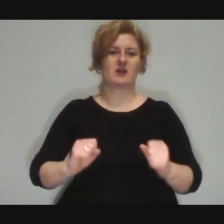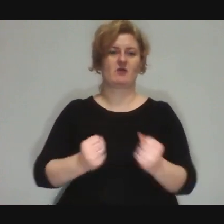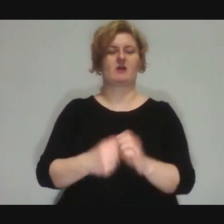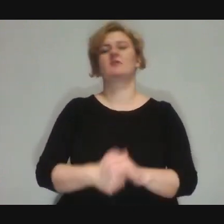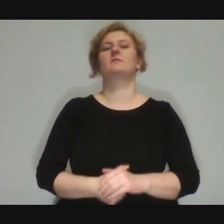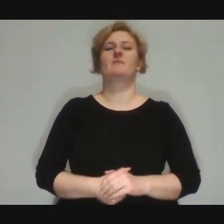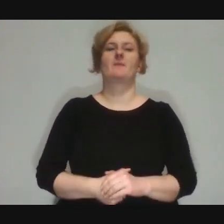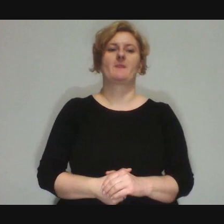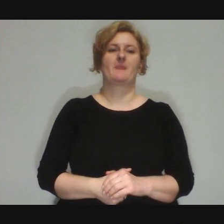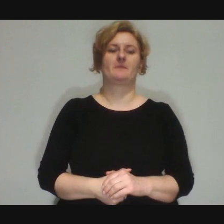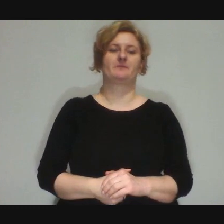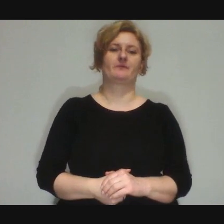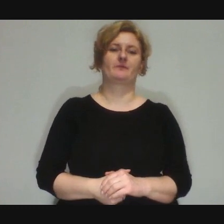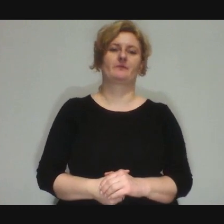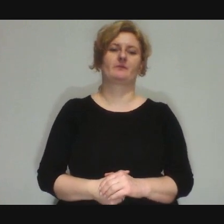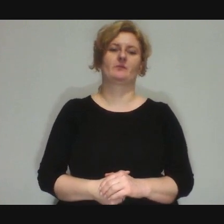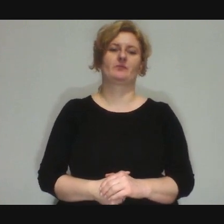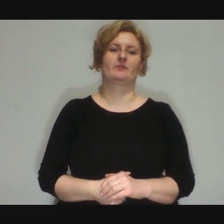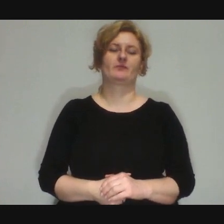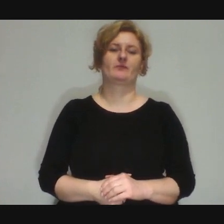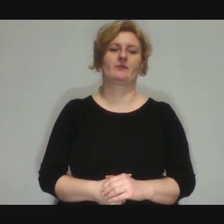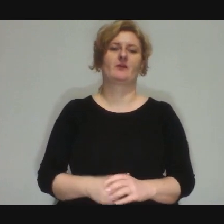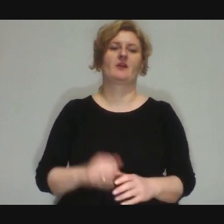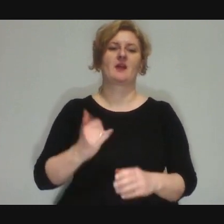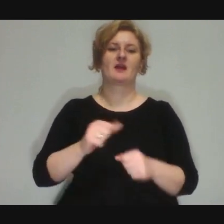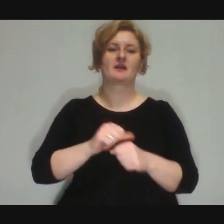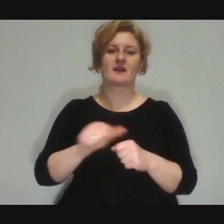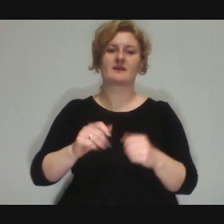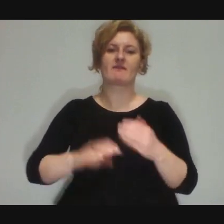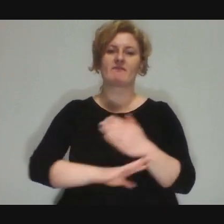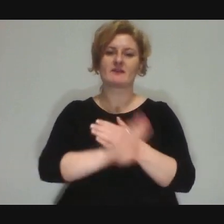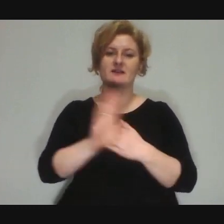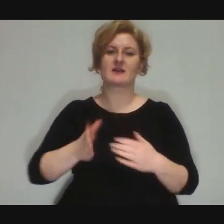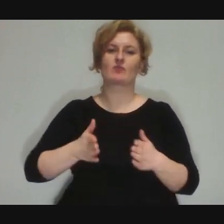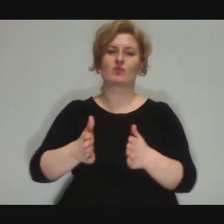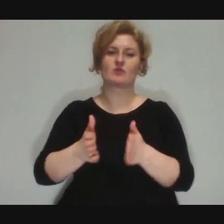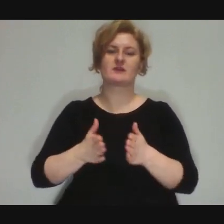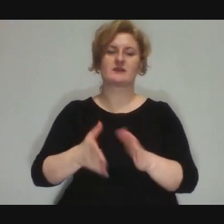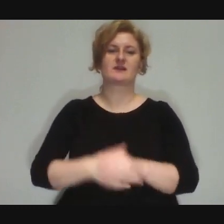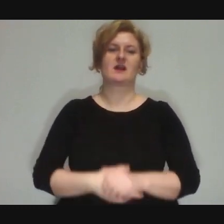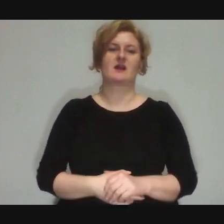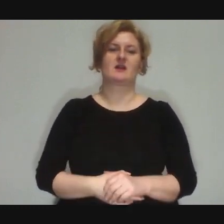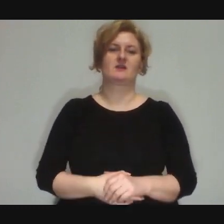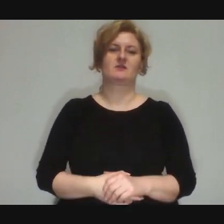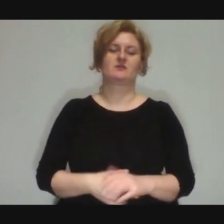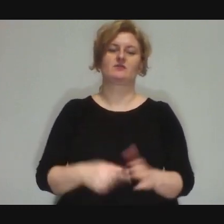As in the case of street performances, the animation aspect is there,